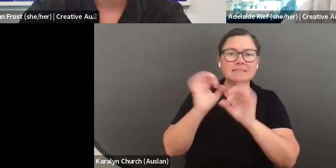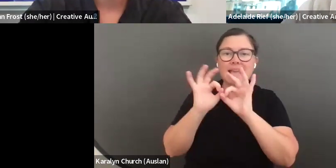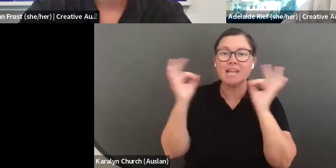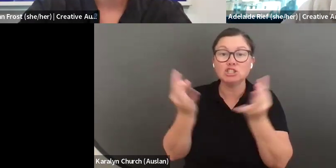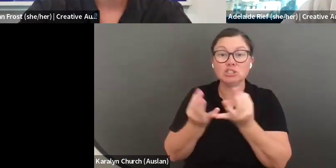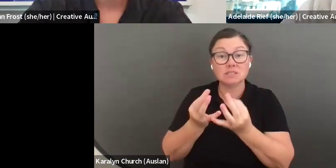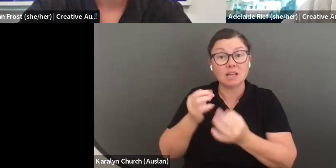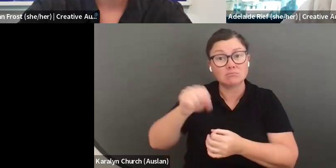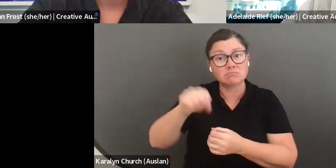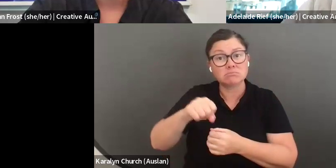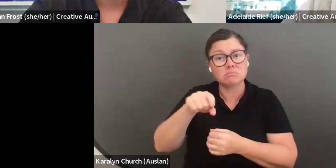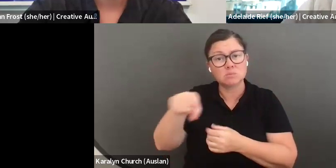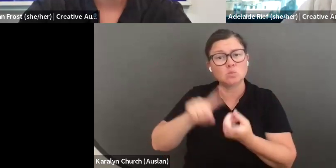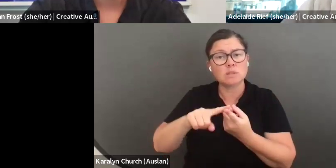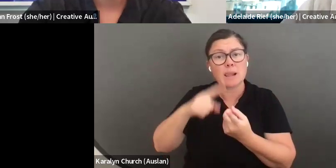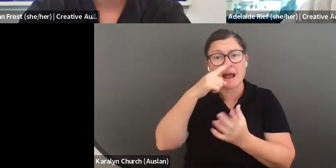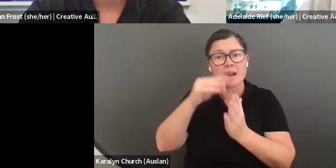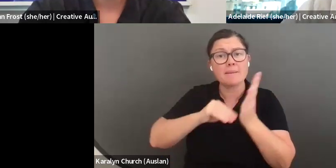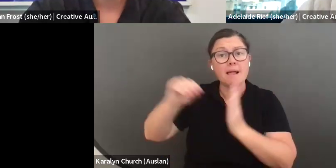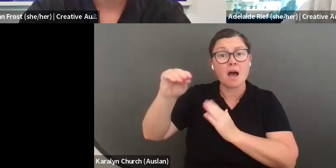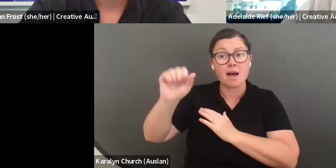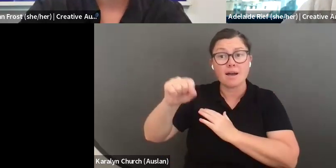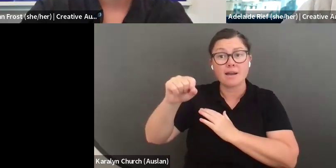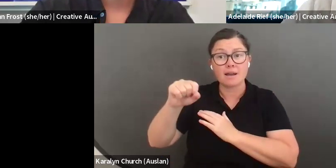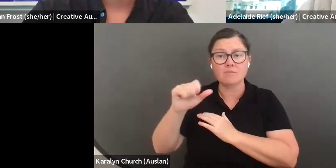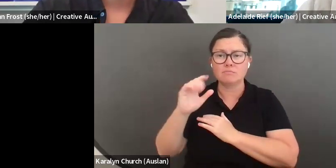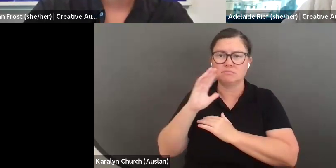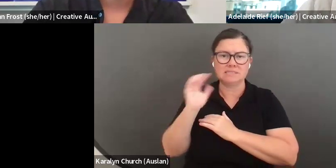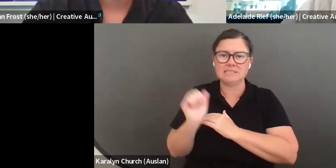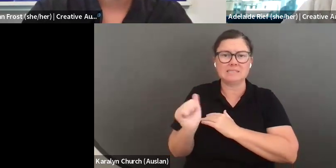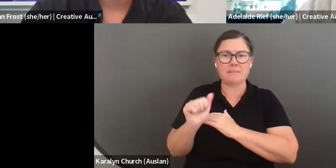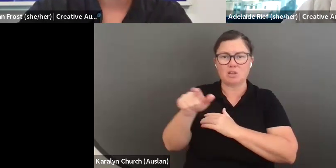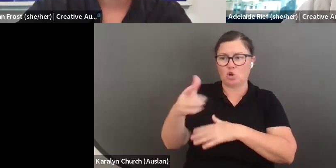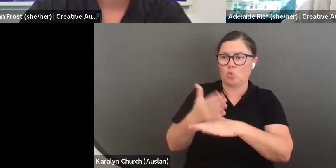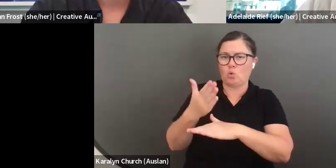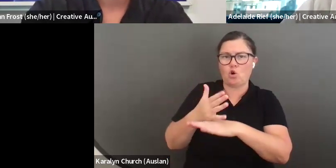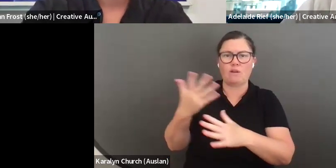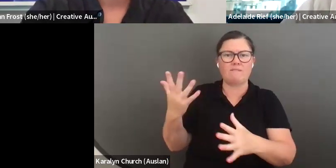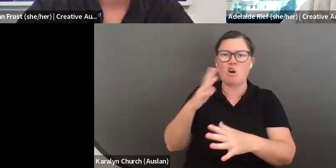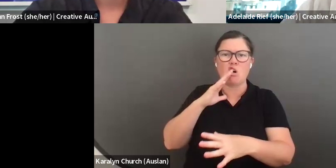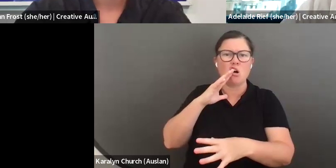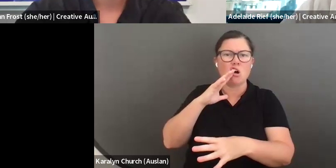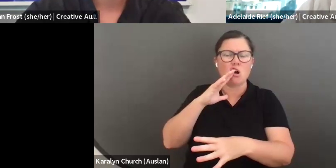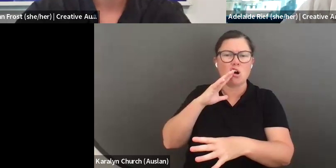If you are working for a state or territory government, or agency, yes you are still eligible to apply. It does not matter that